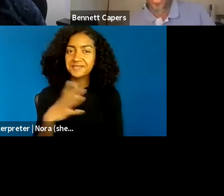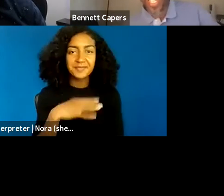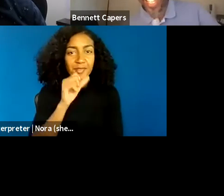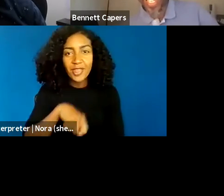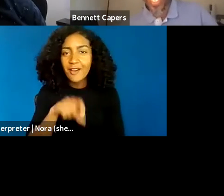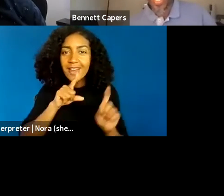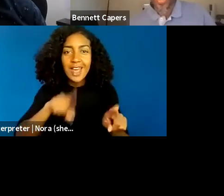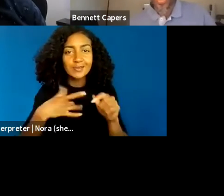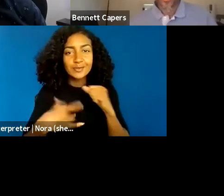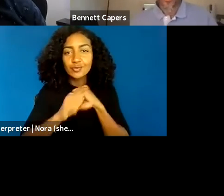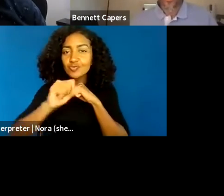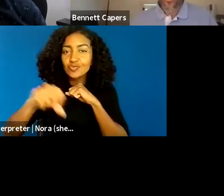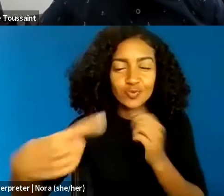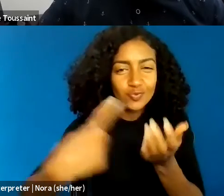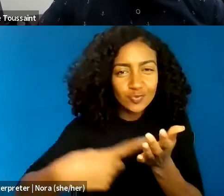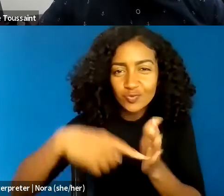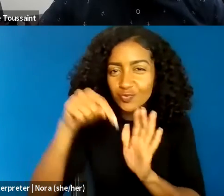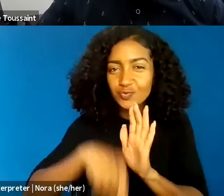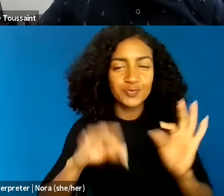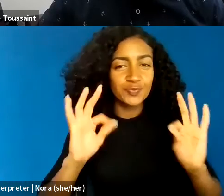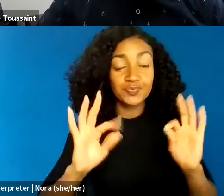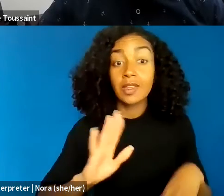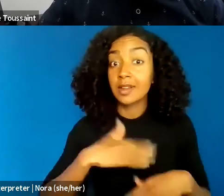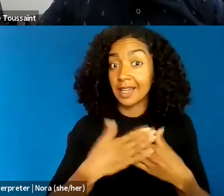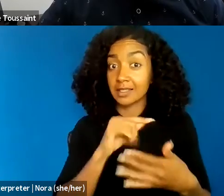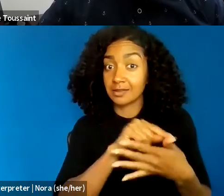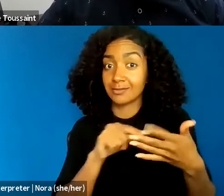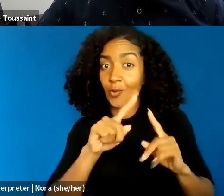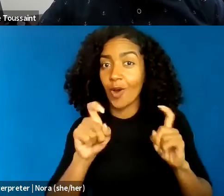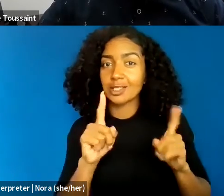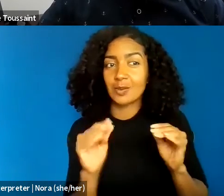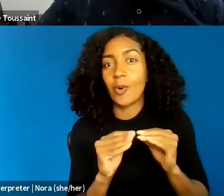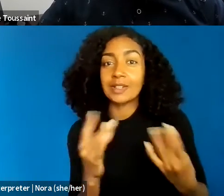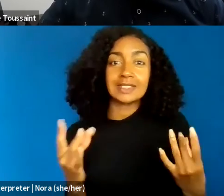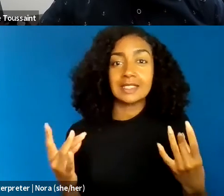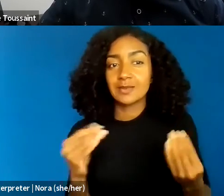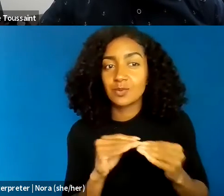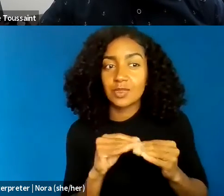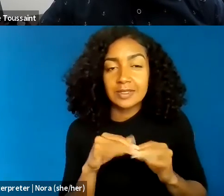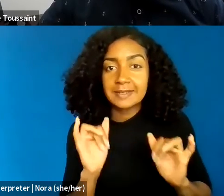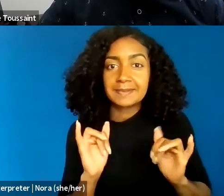Our next couple of questions get a little spicier. So this first one has to do with respectability politics,